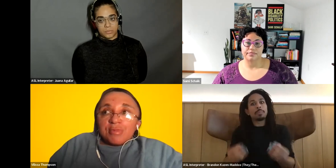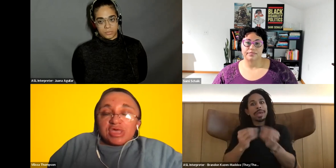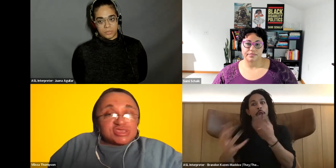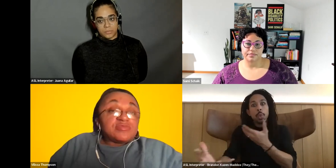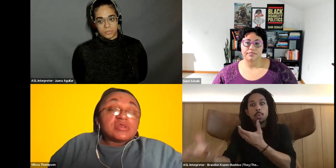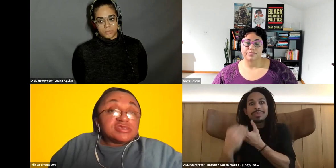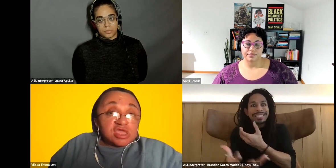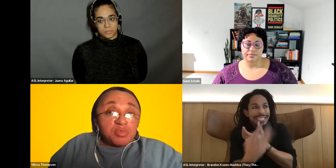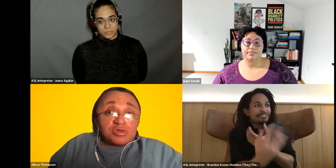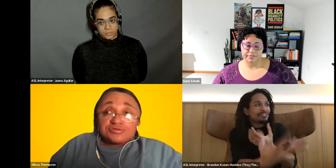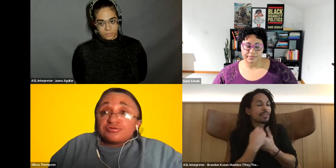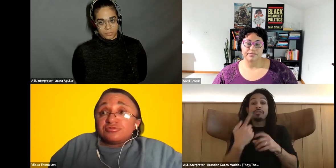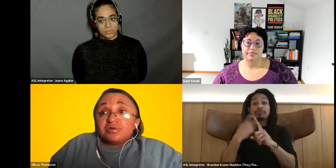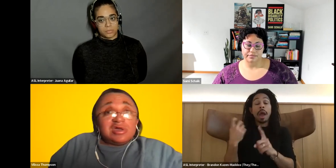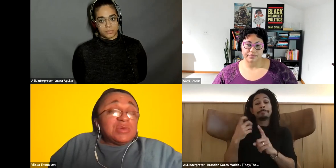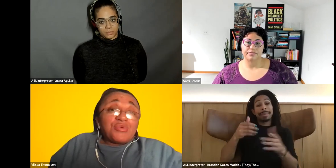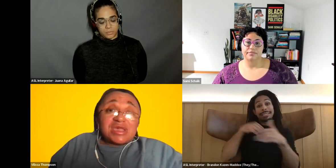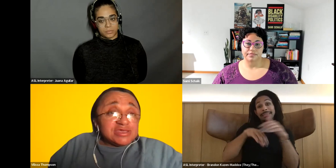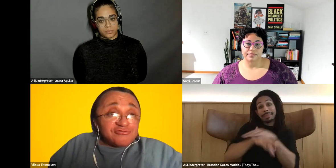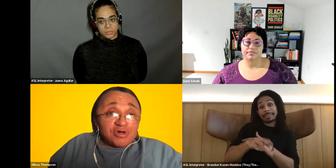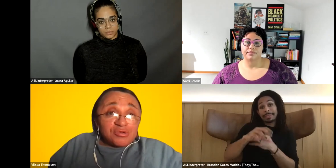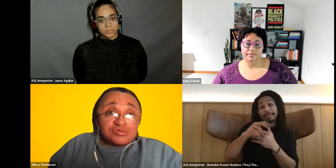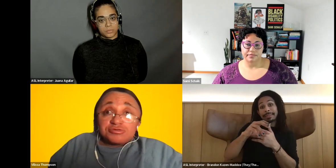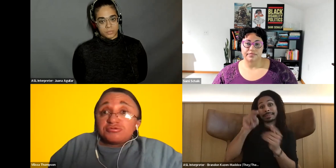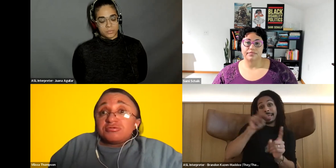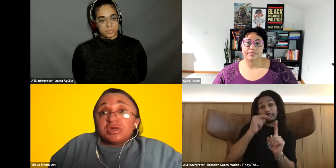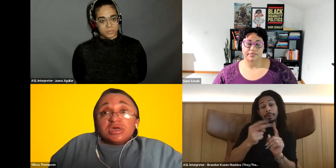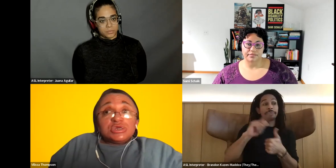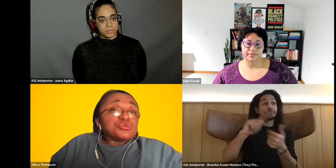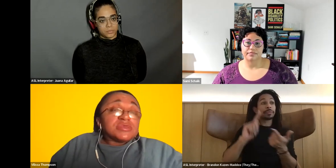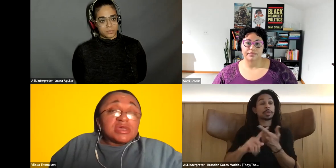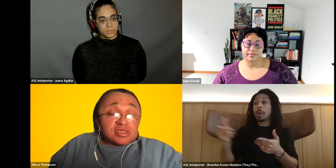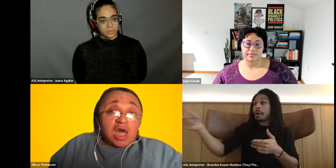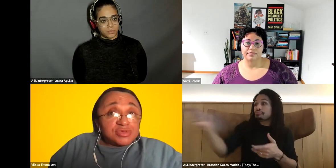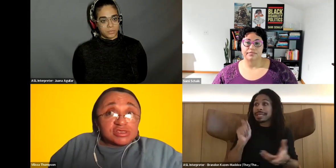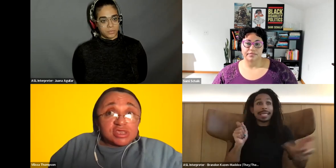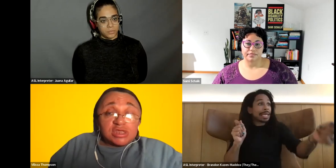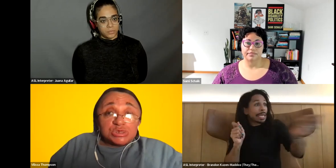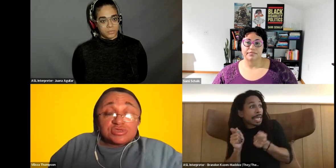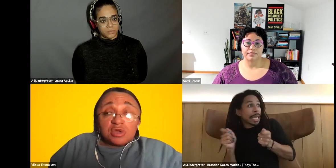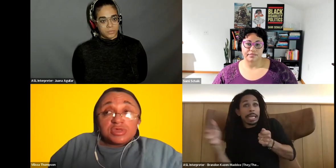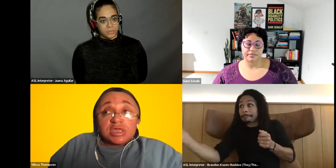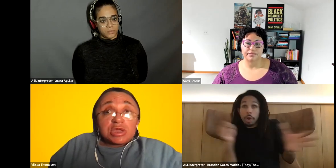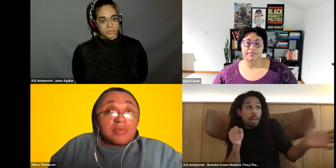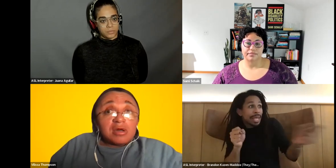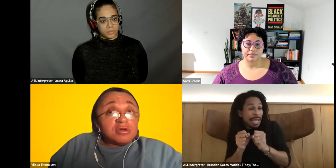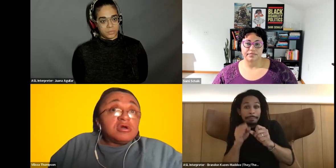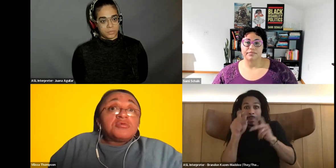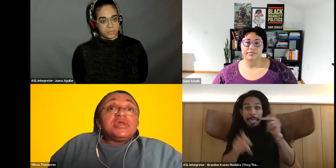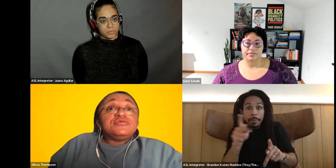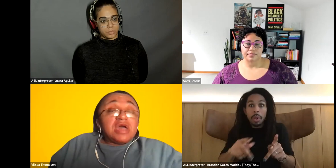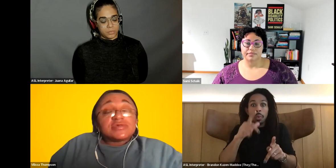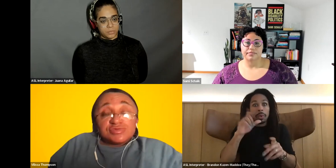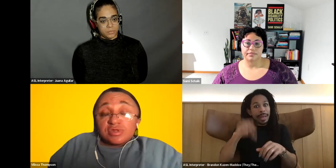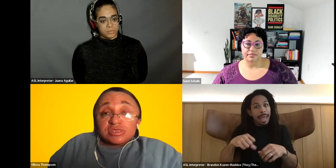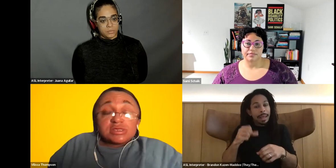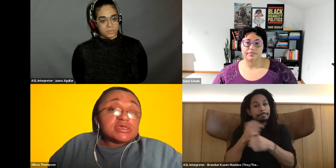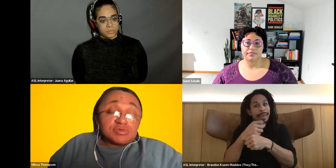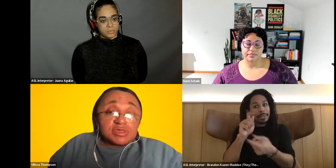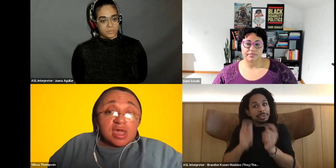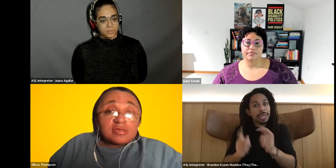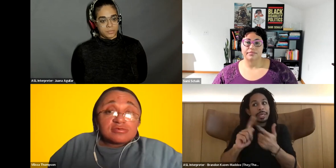Vilissa Thompson: accessibility standpoint to bring it in folks to ensure that the topics and issues that we care about, we do have a disability to land within that.